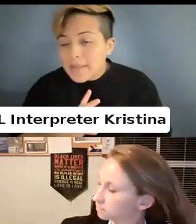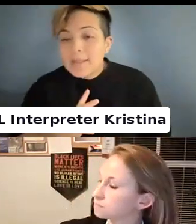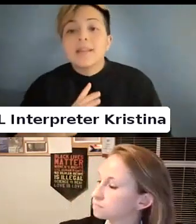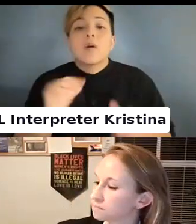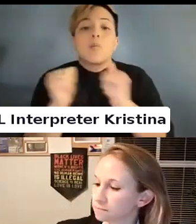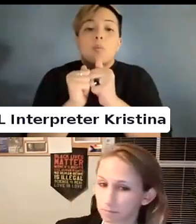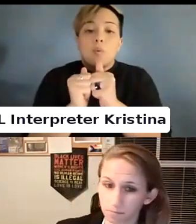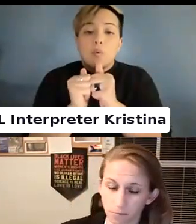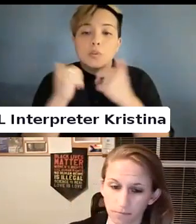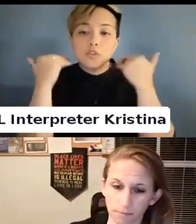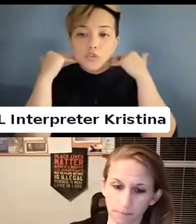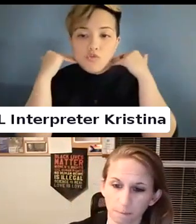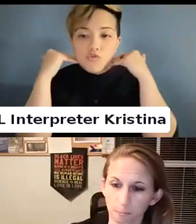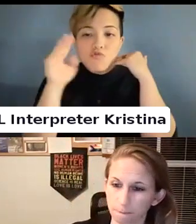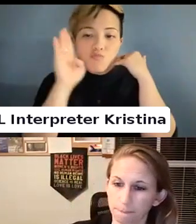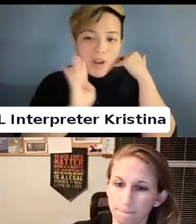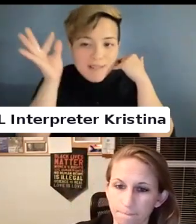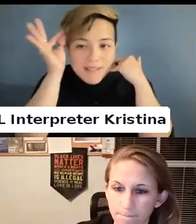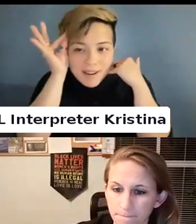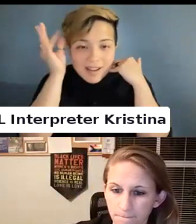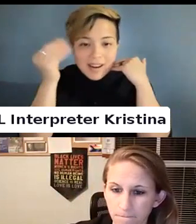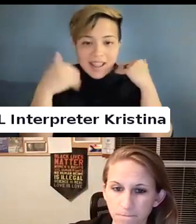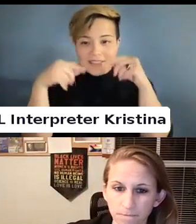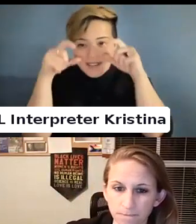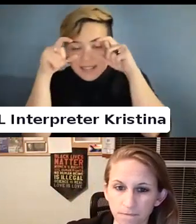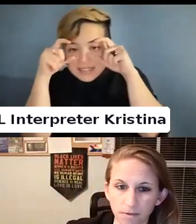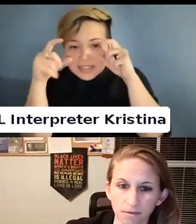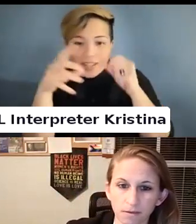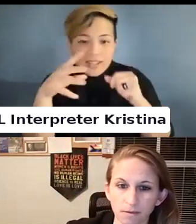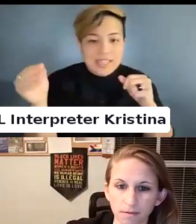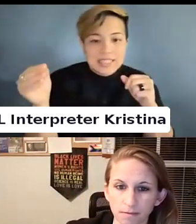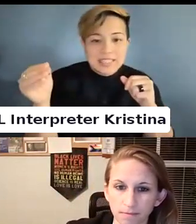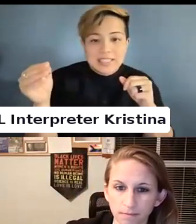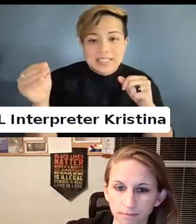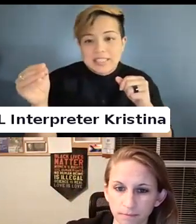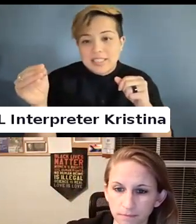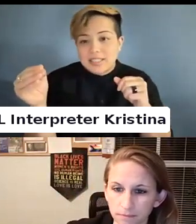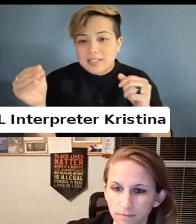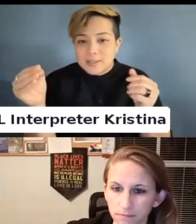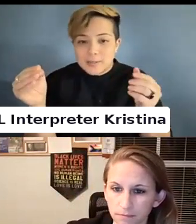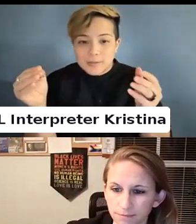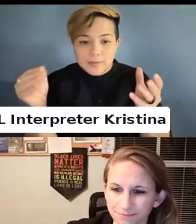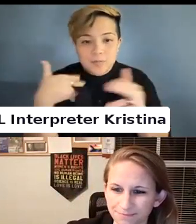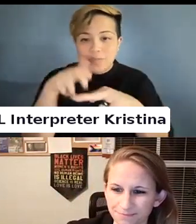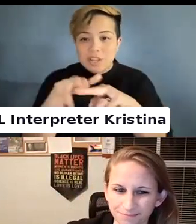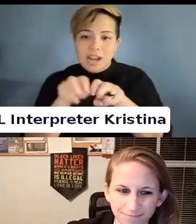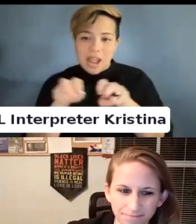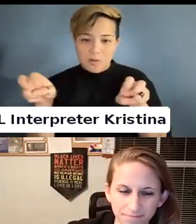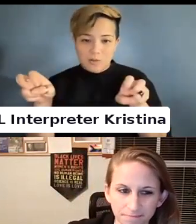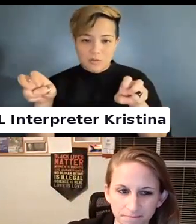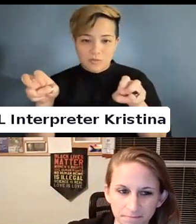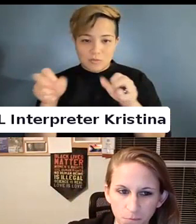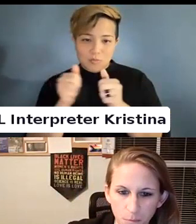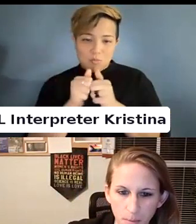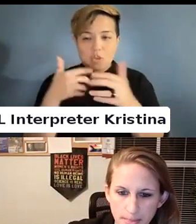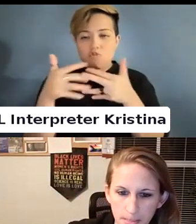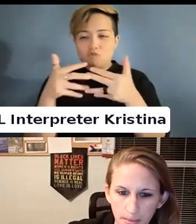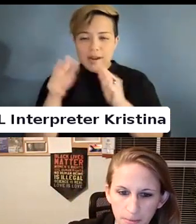With short brown hair and I were glasses and I am sitting on a couch with a great background.